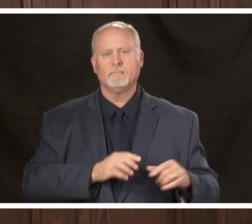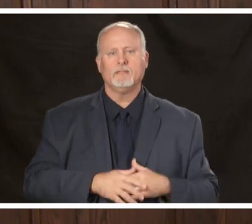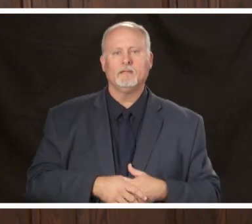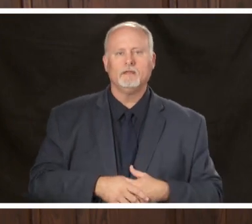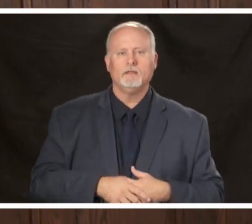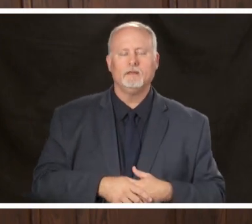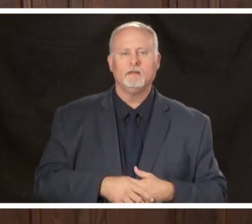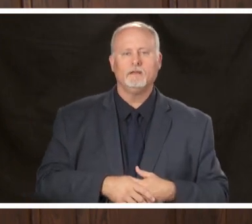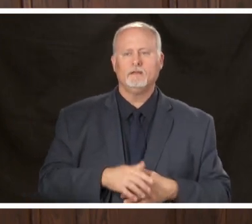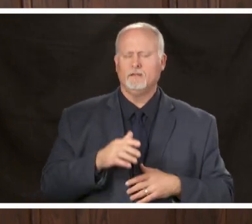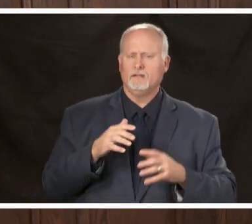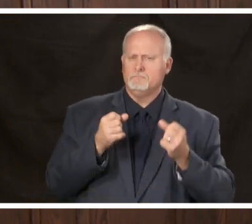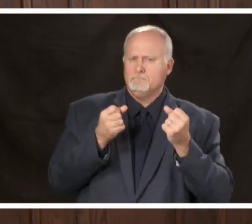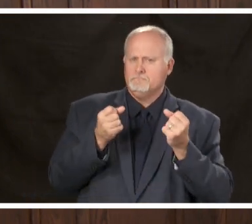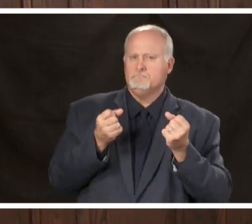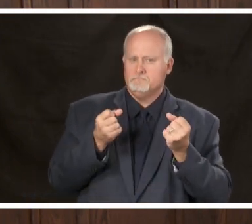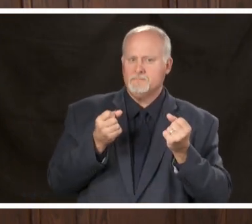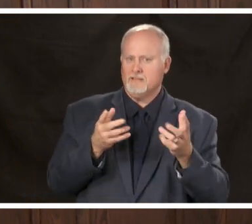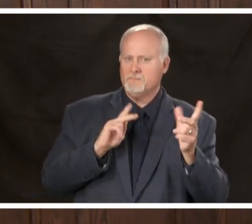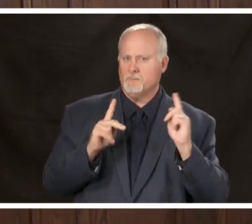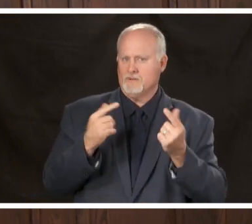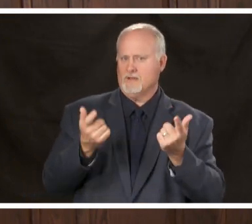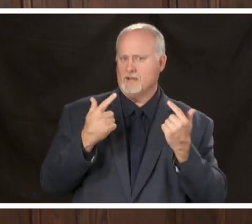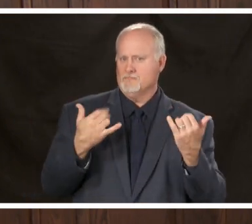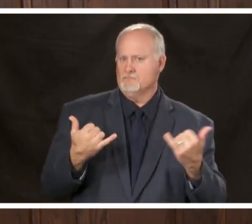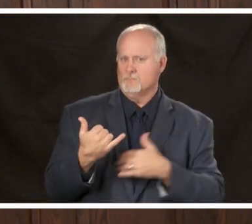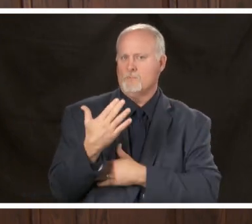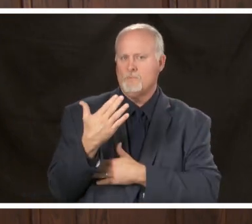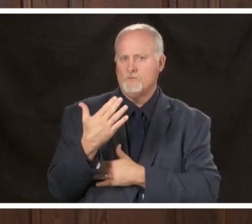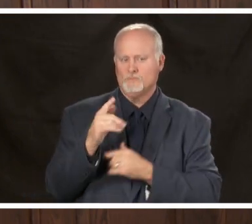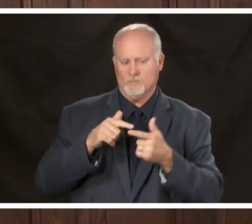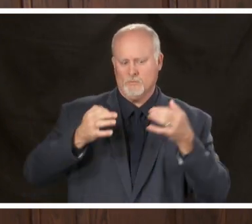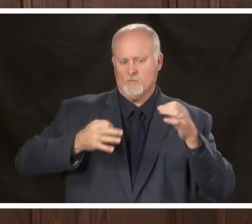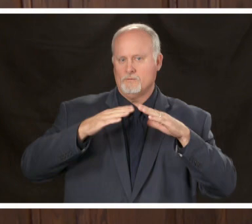had a lot of folks this morning and I want to say that some of the people that